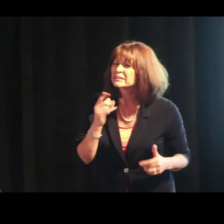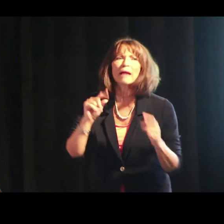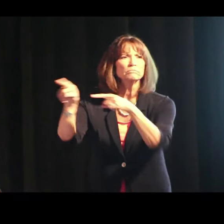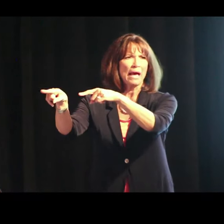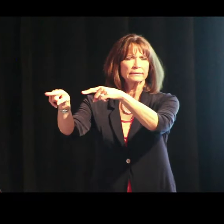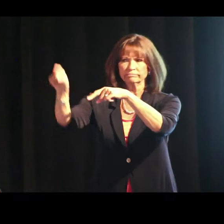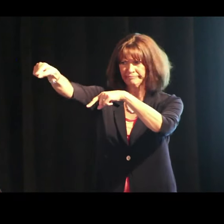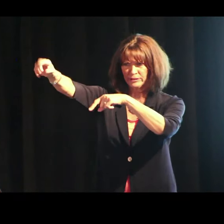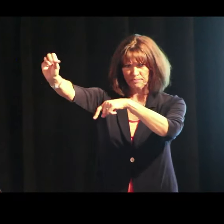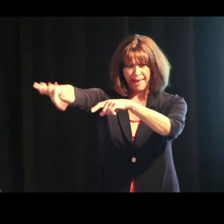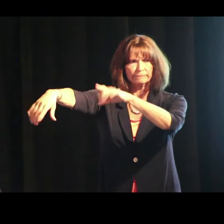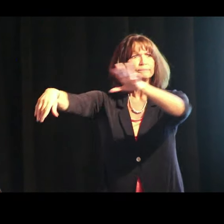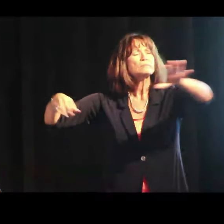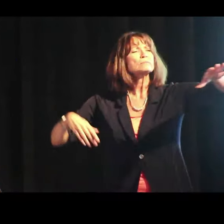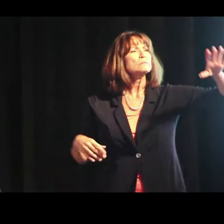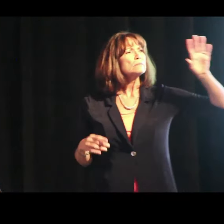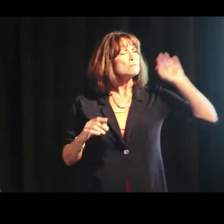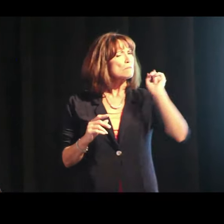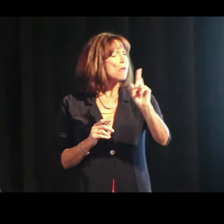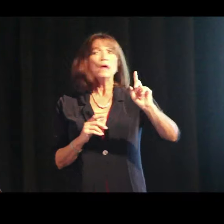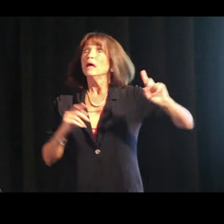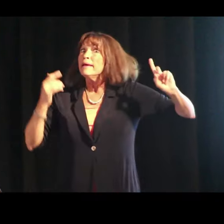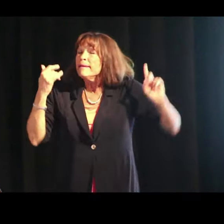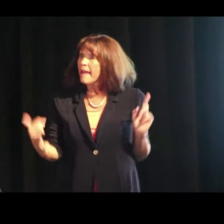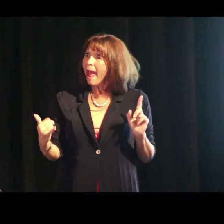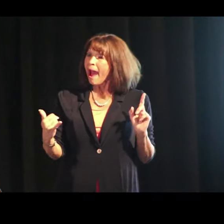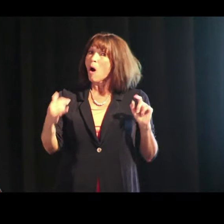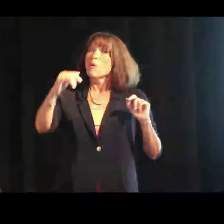and BICS and CALP.